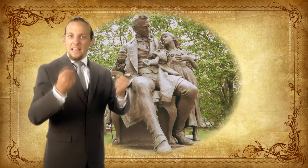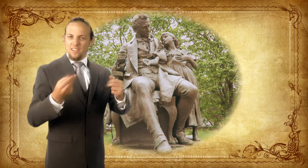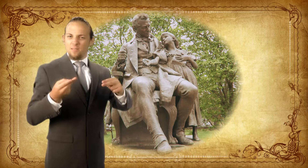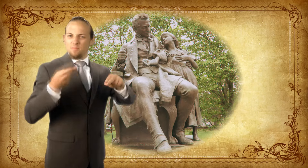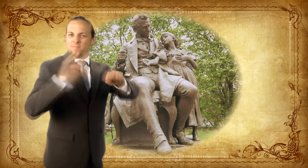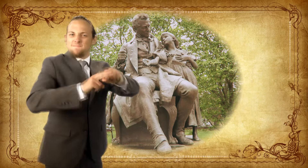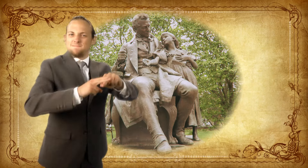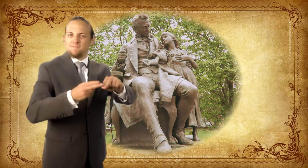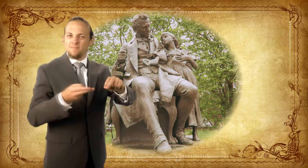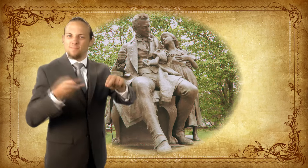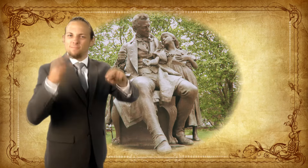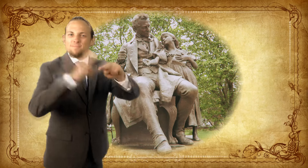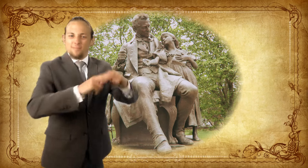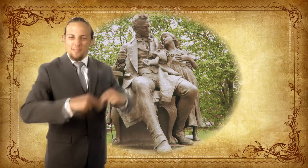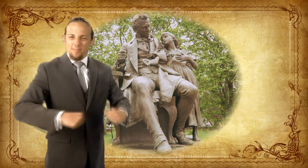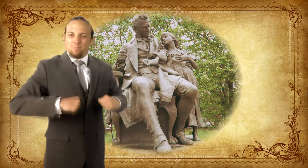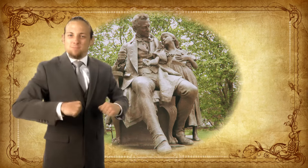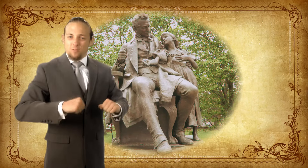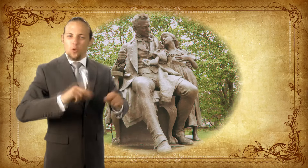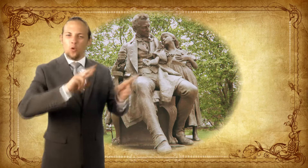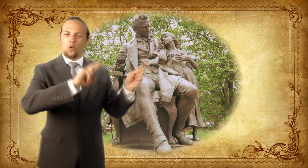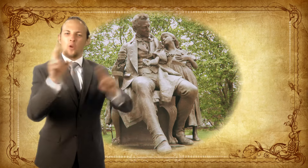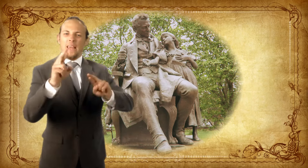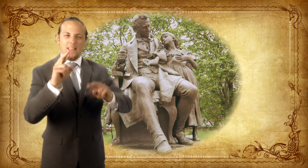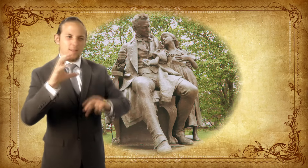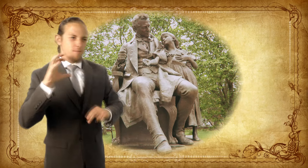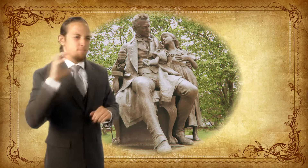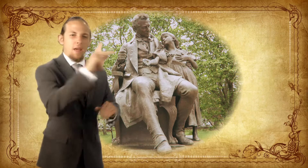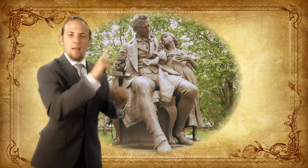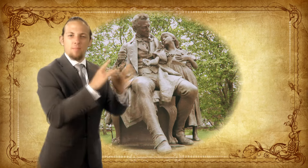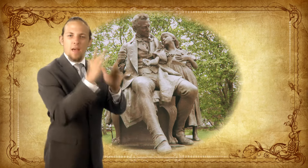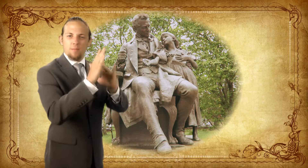and became stronger and stronger.